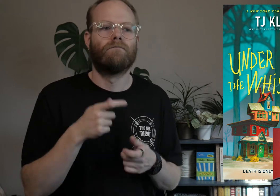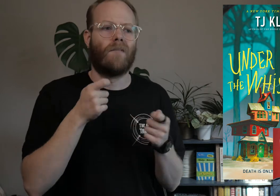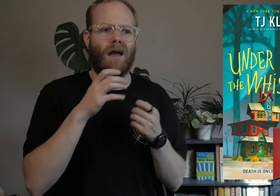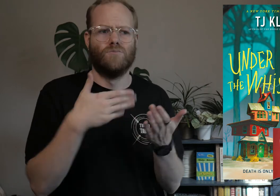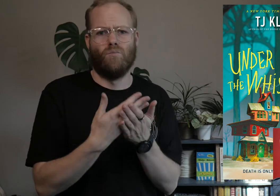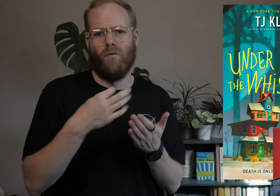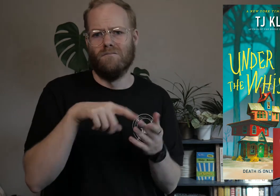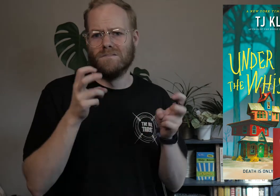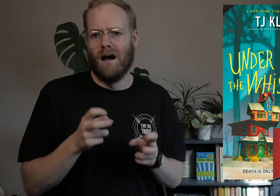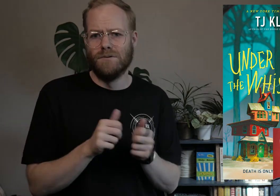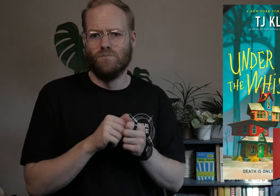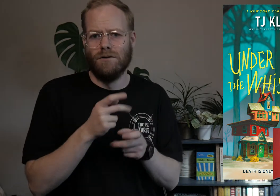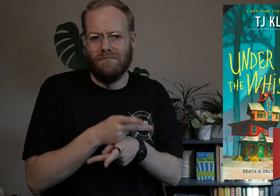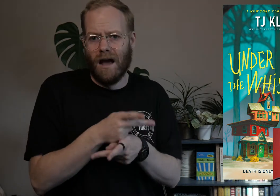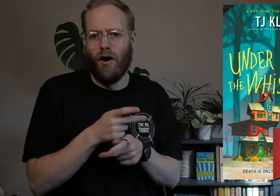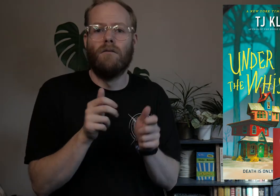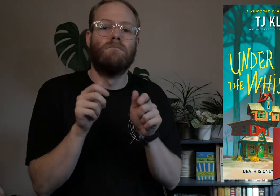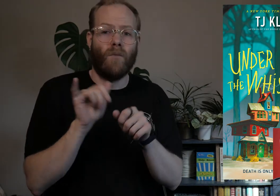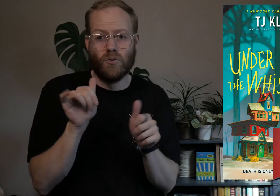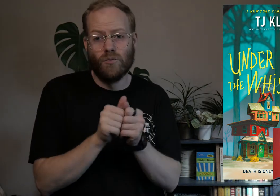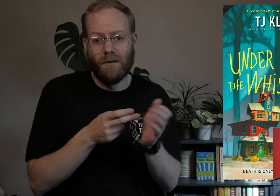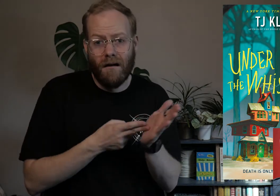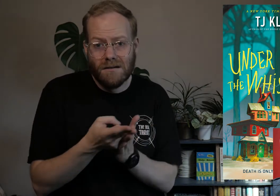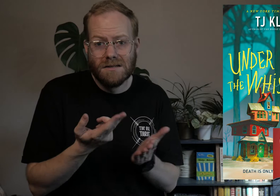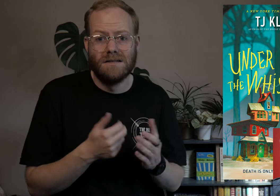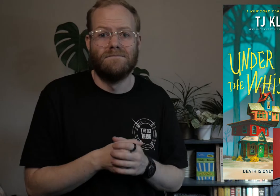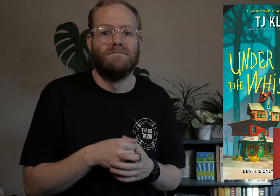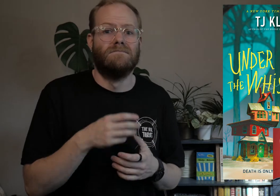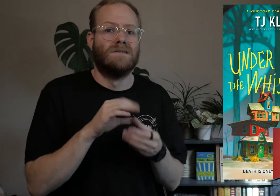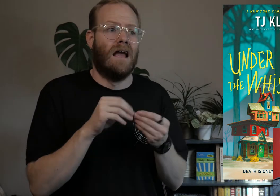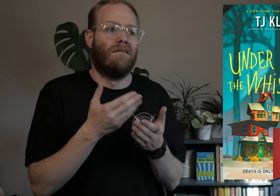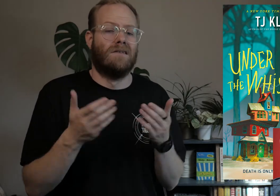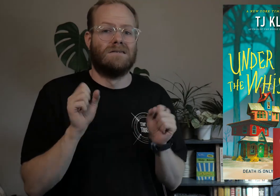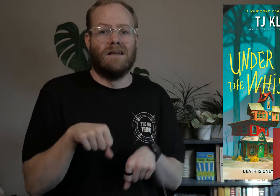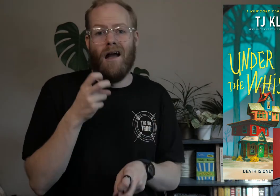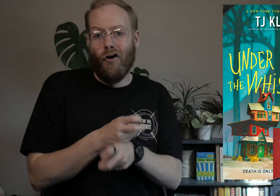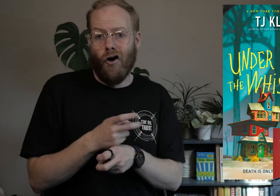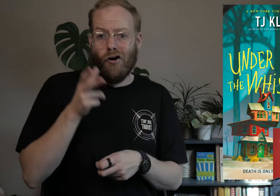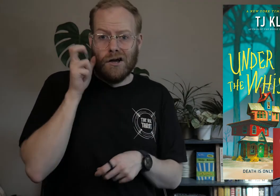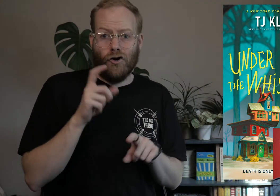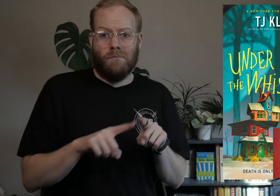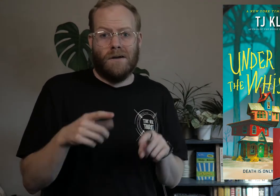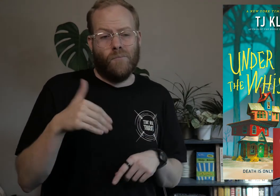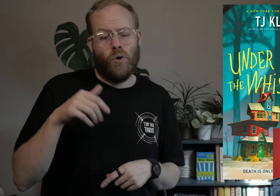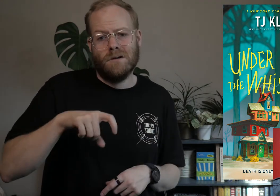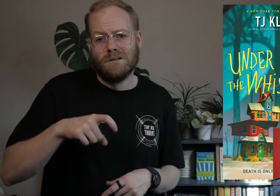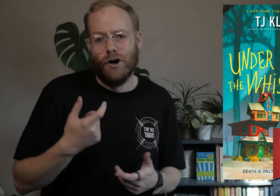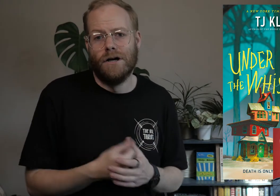It handles all of these topics with care, but also with honesty, saying things that can be hard to hear but are necessary.